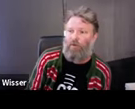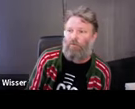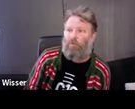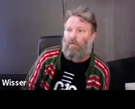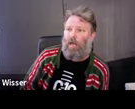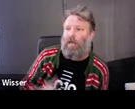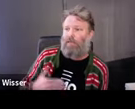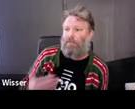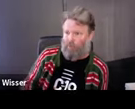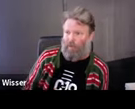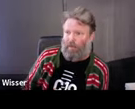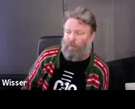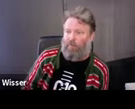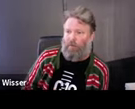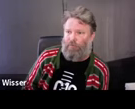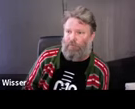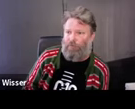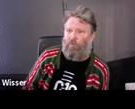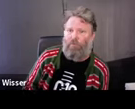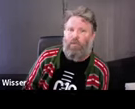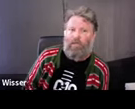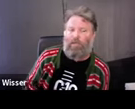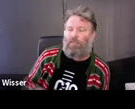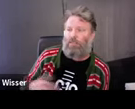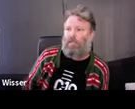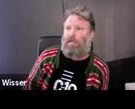find application outside of the art world. The idea of the school is